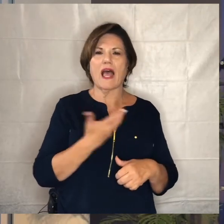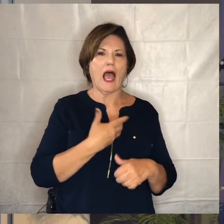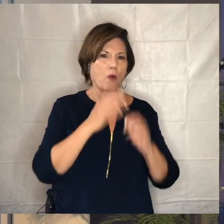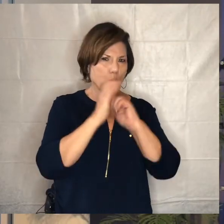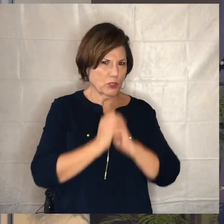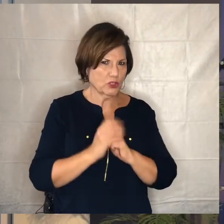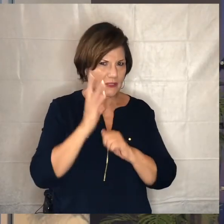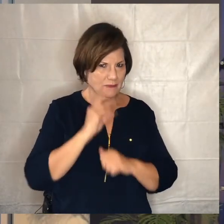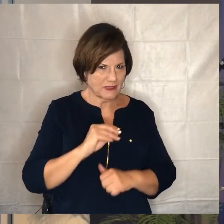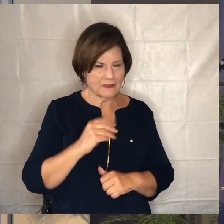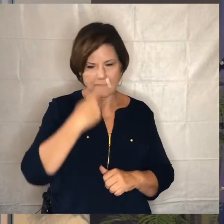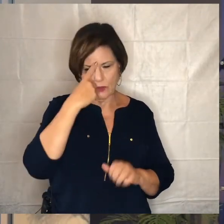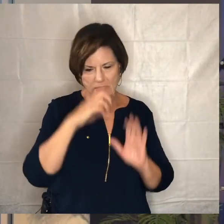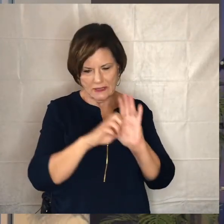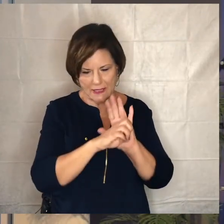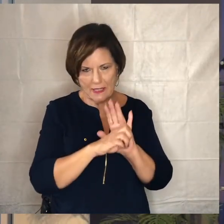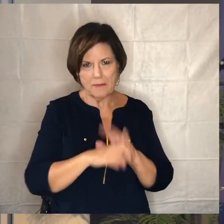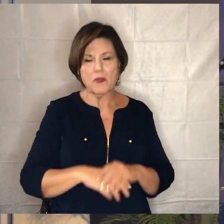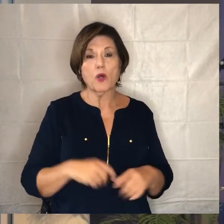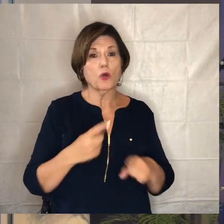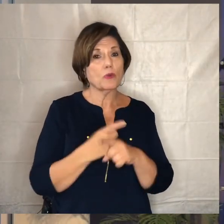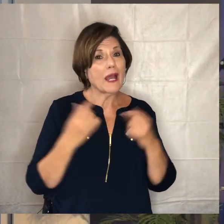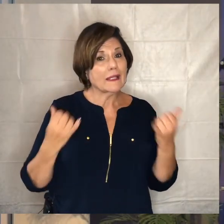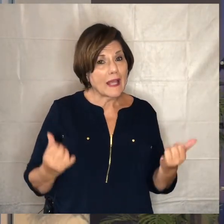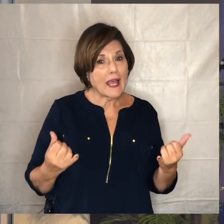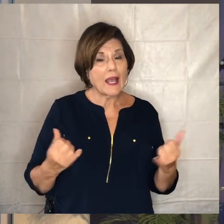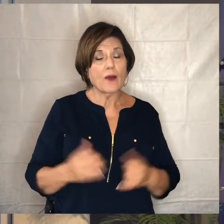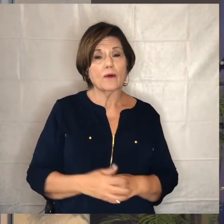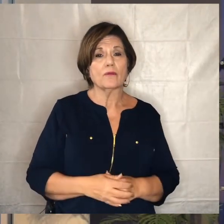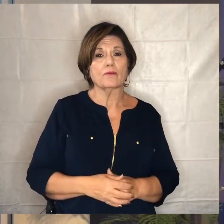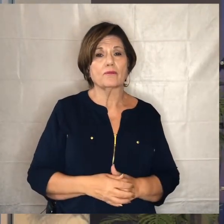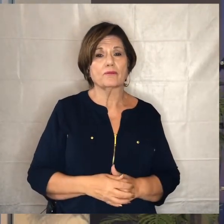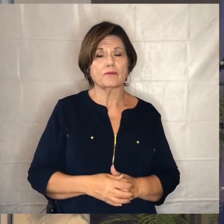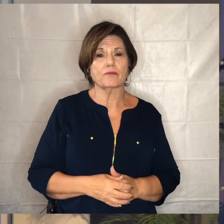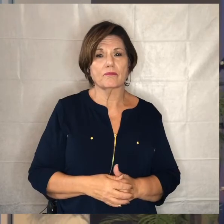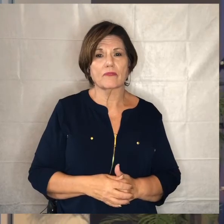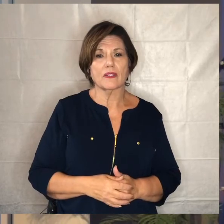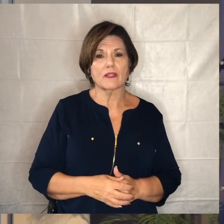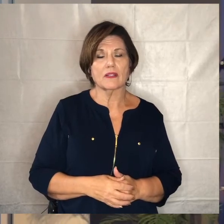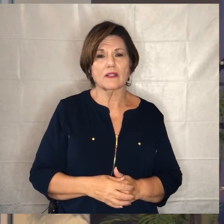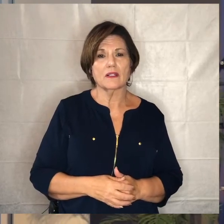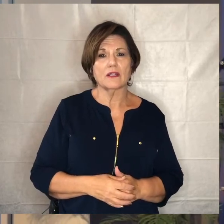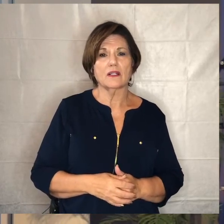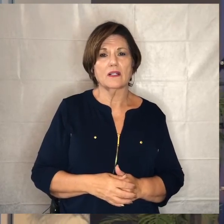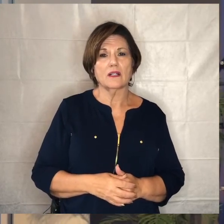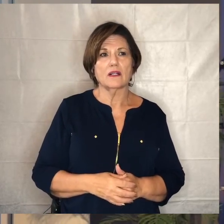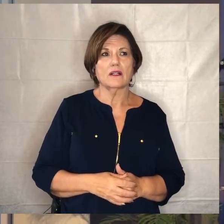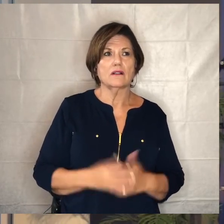um as it stands right now um with uh the the uh the regulations from